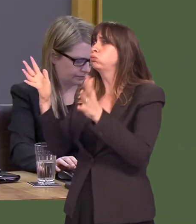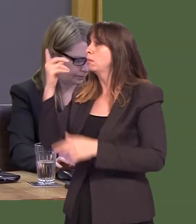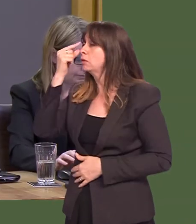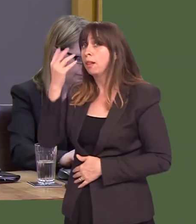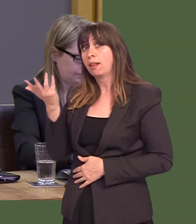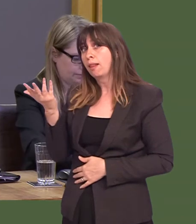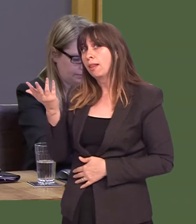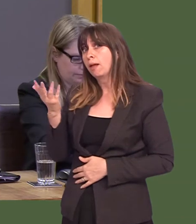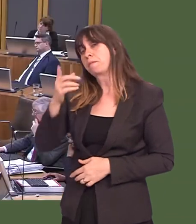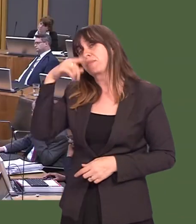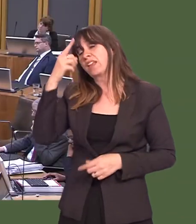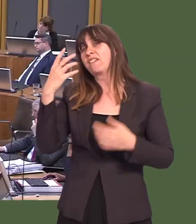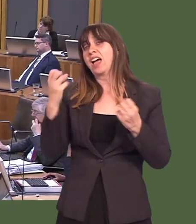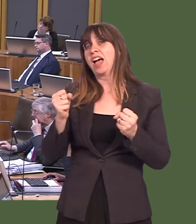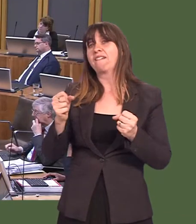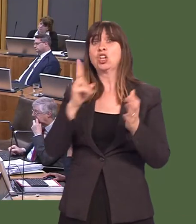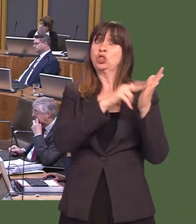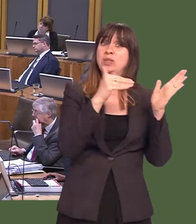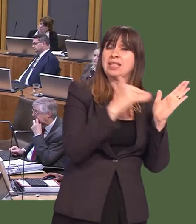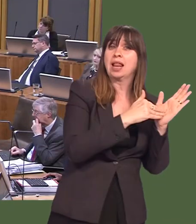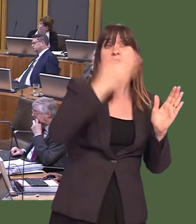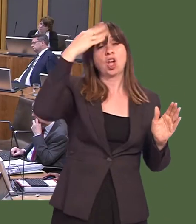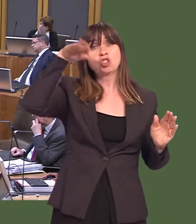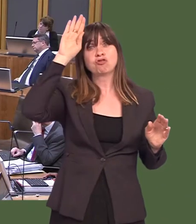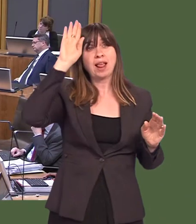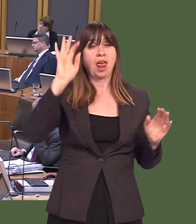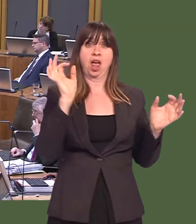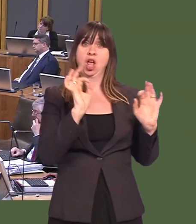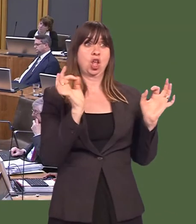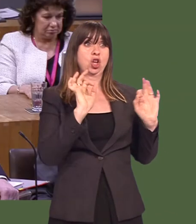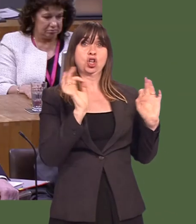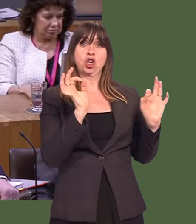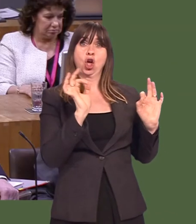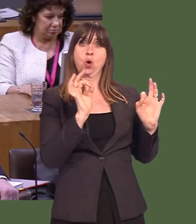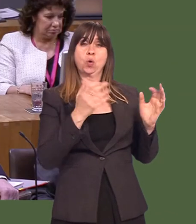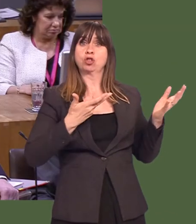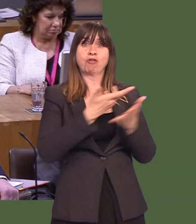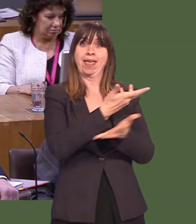So, for example, if there were to be a free trade agreement with New Zealand or Australia, that would have a massive impact on our farmers.